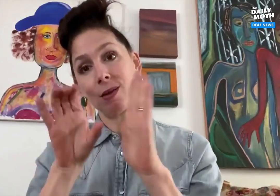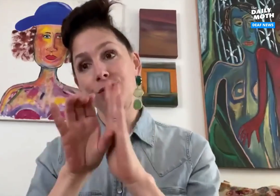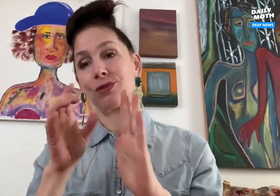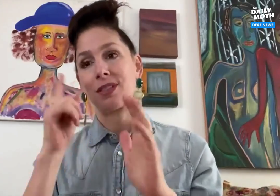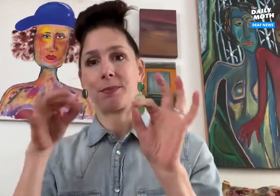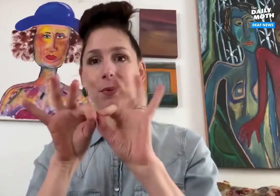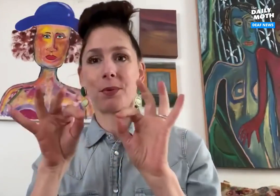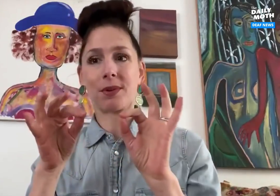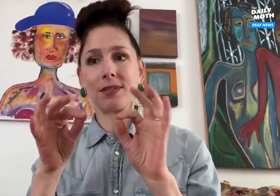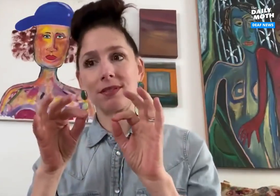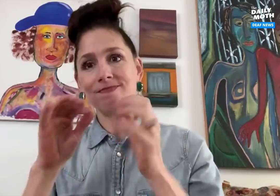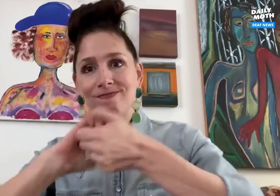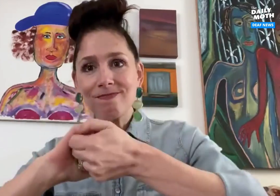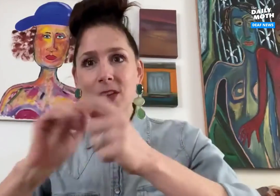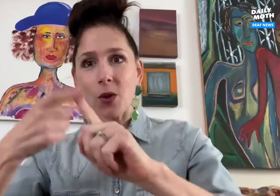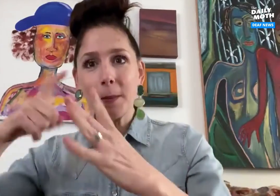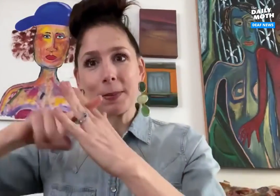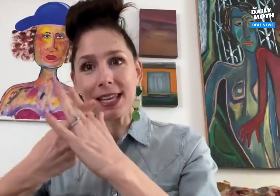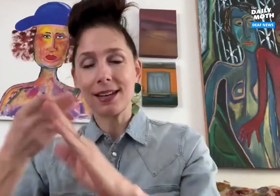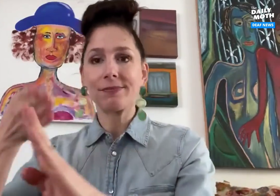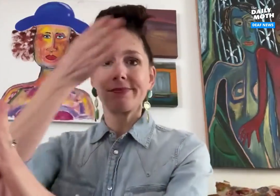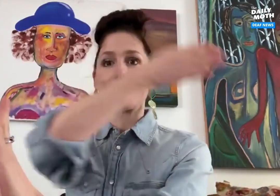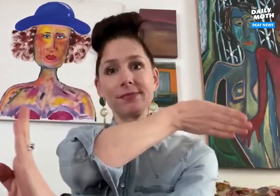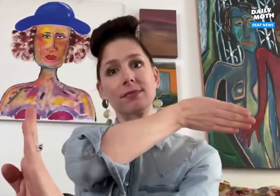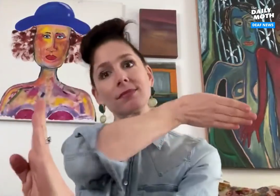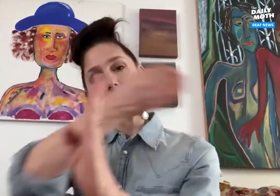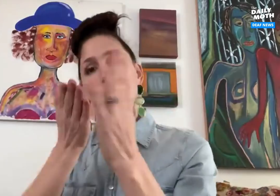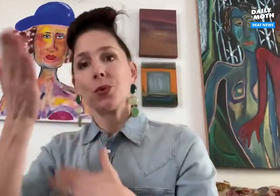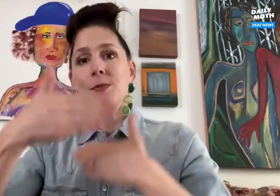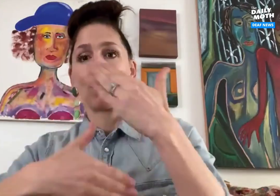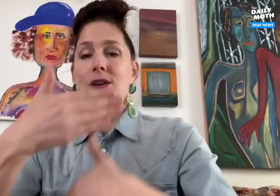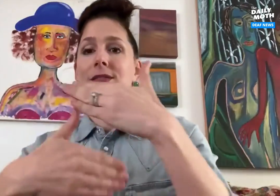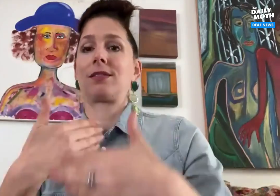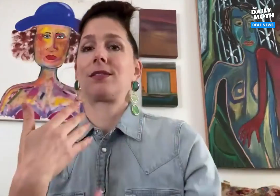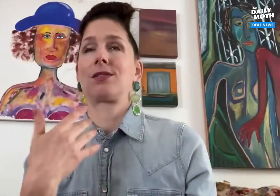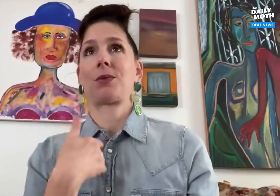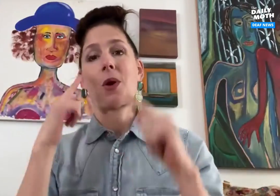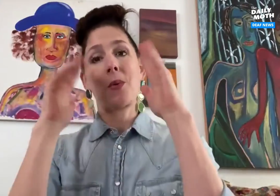a deaf character, I think it's important to start the collaboration from the very beginning and stick together throughout the whole process.